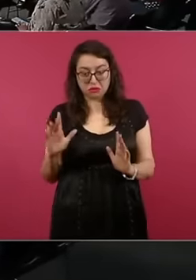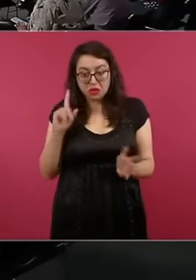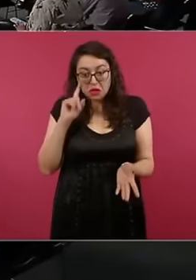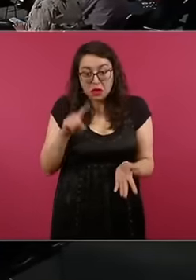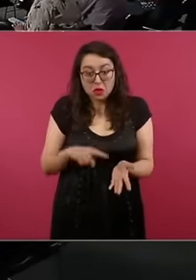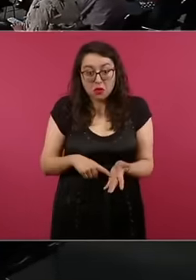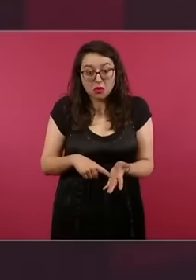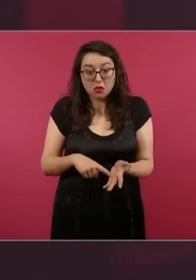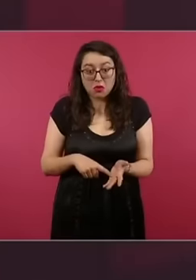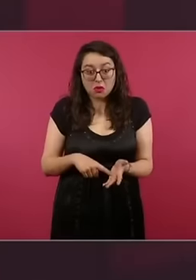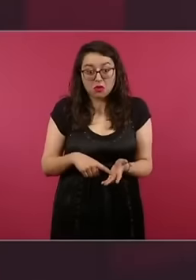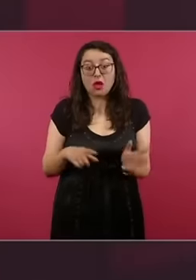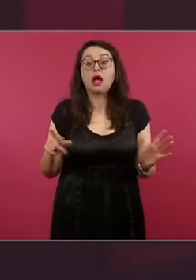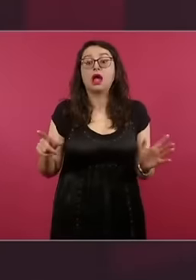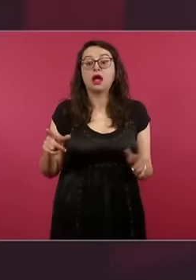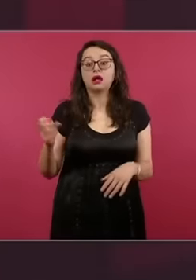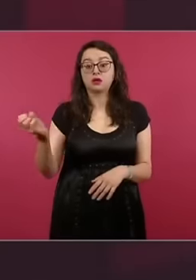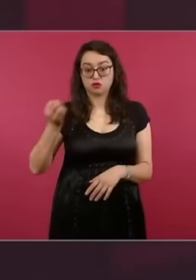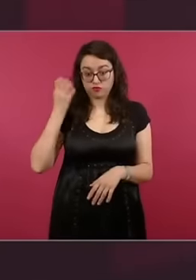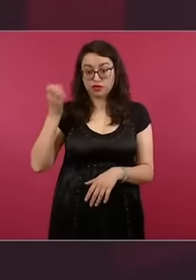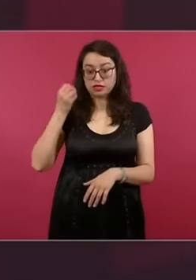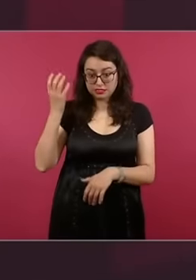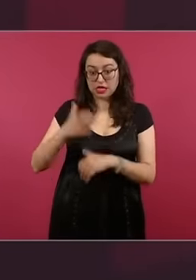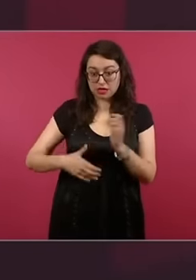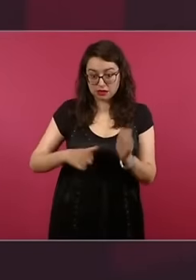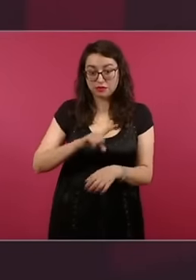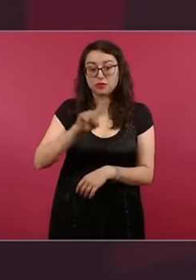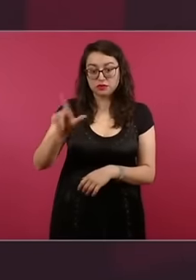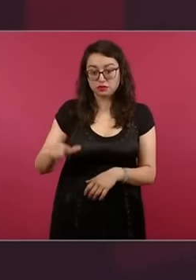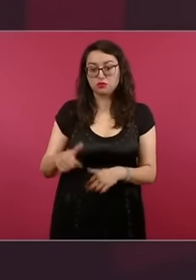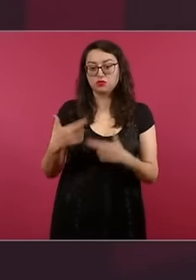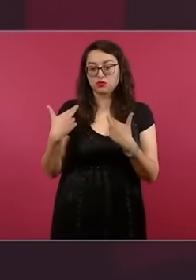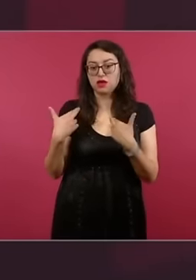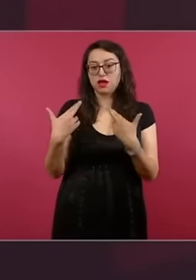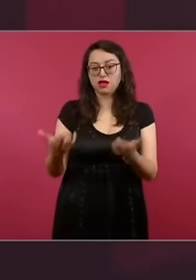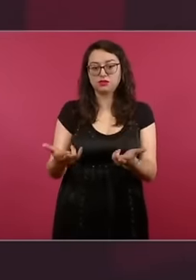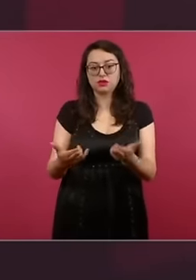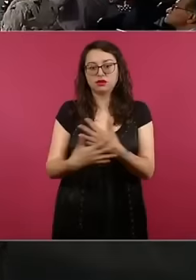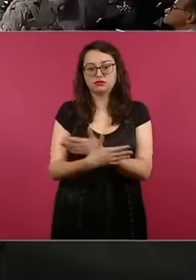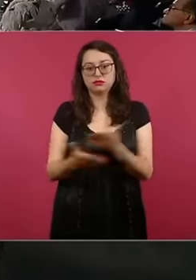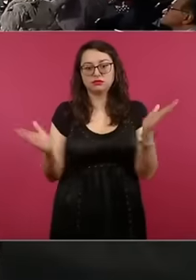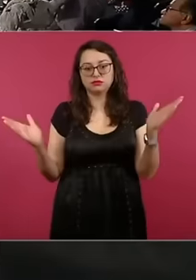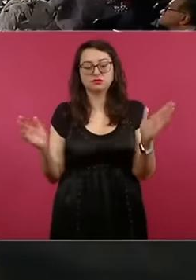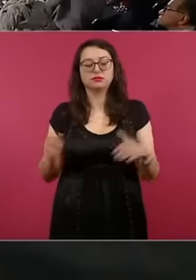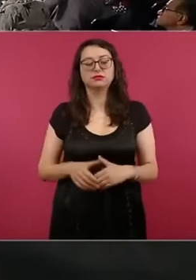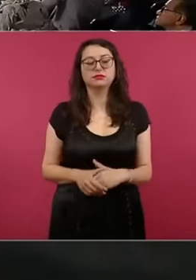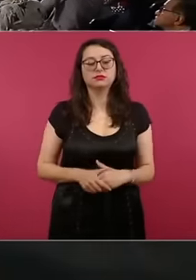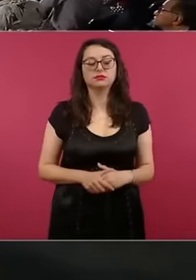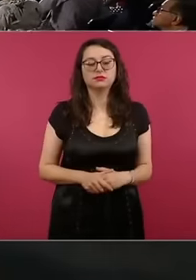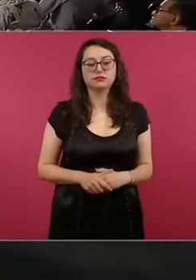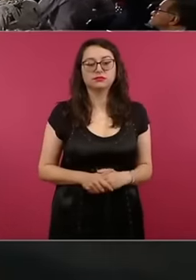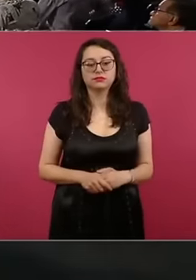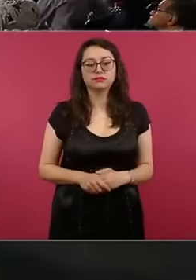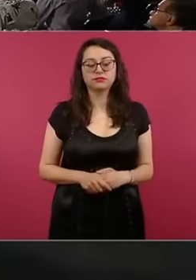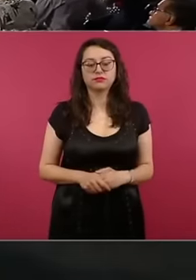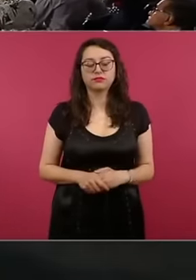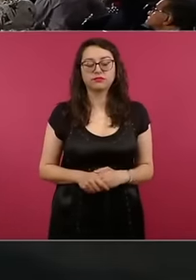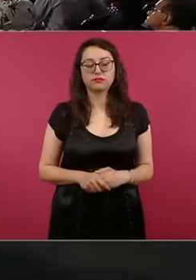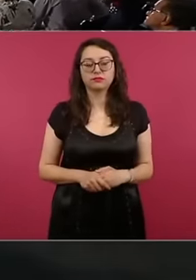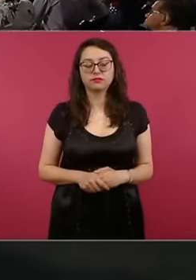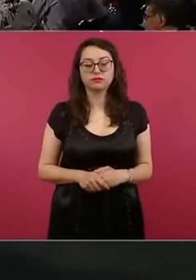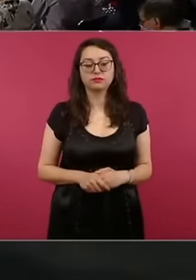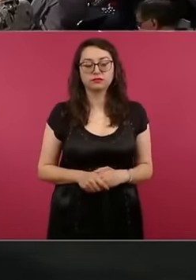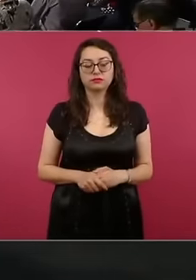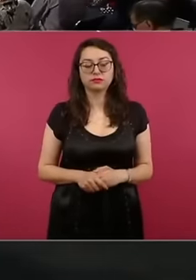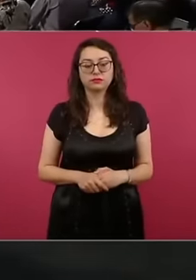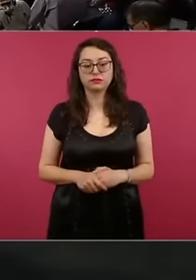there Ah later later we are going to give you a filter Here I am going to show you this one but I don't